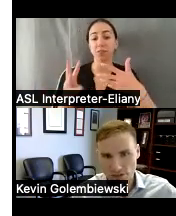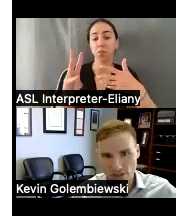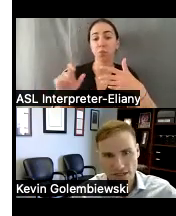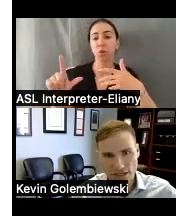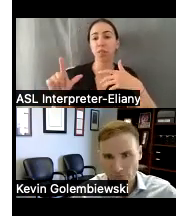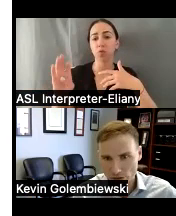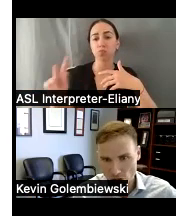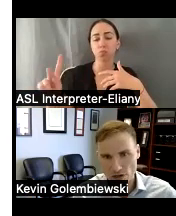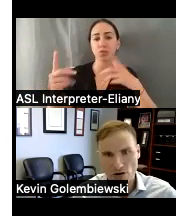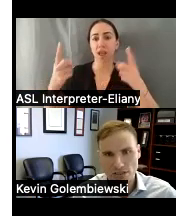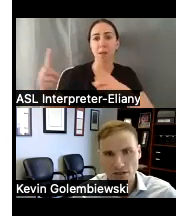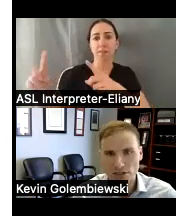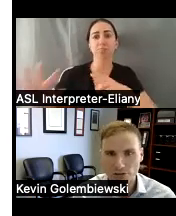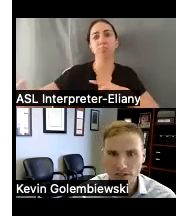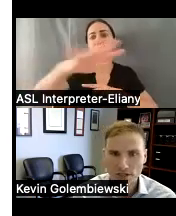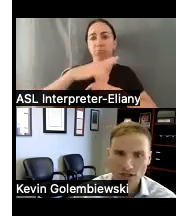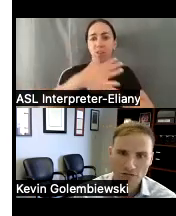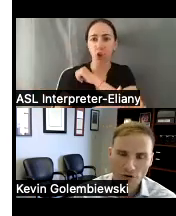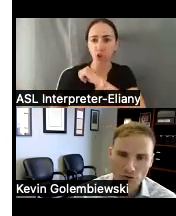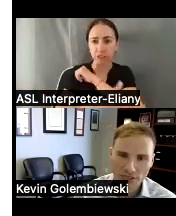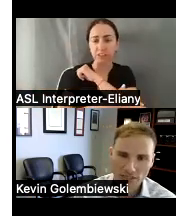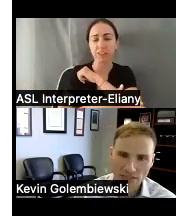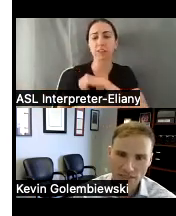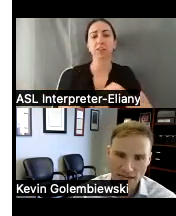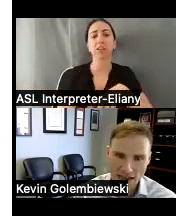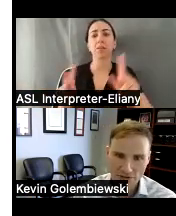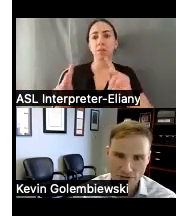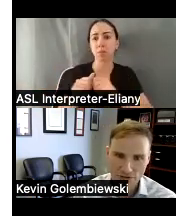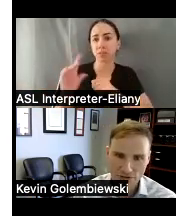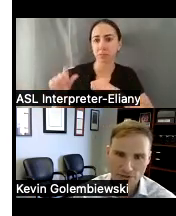examples all across the country of folks with disabilities not having their rights